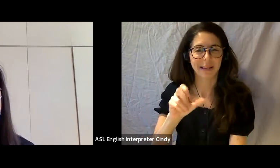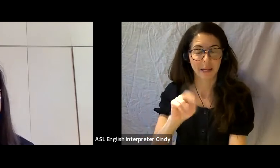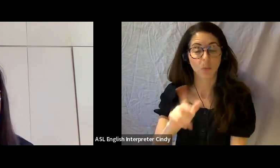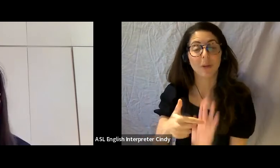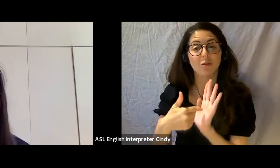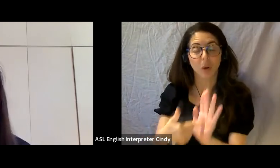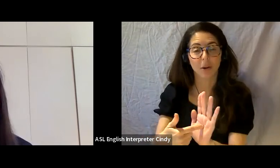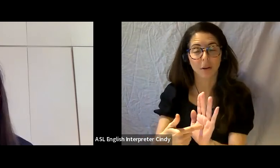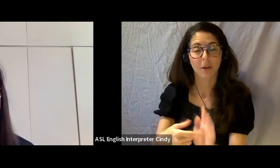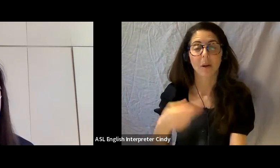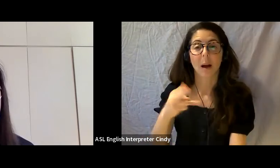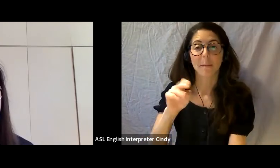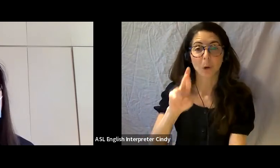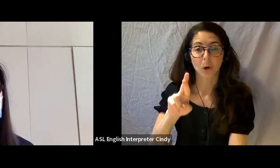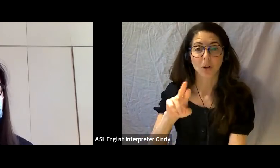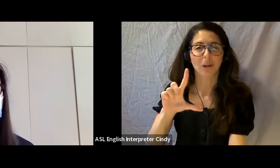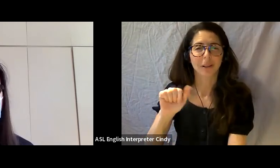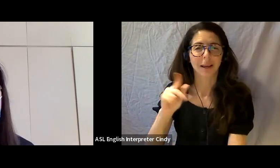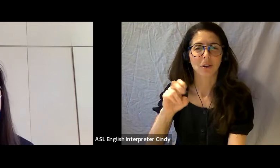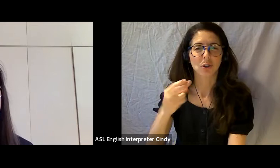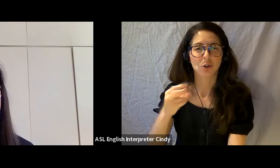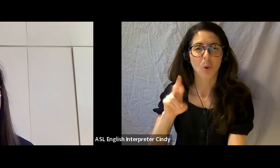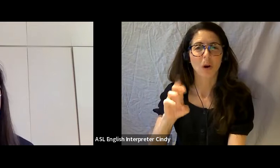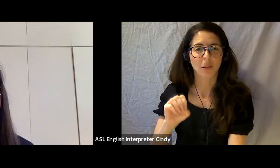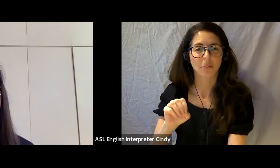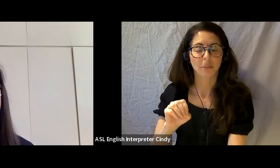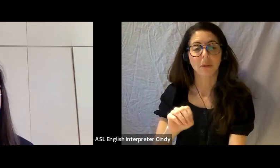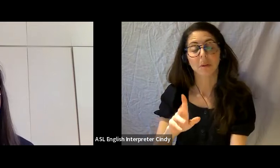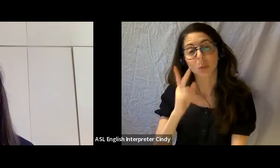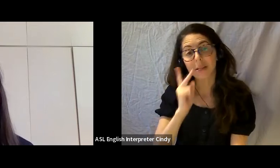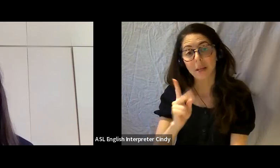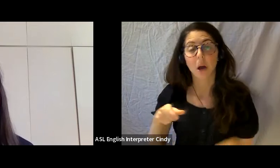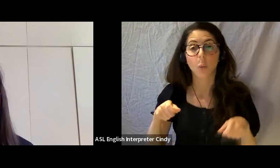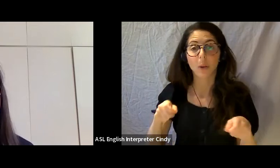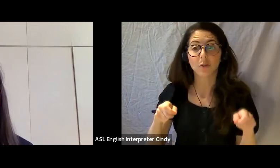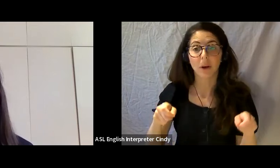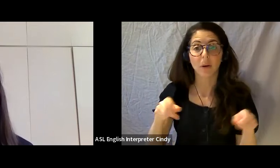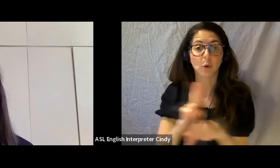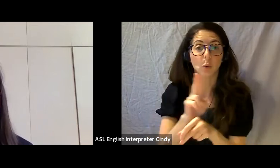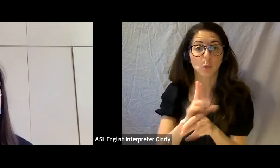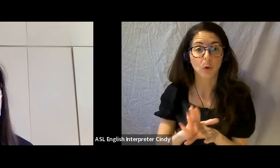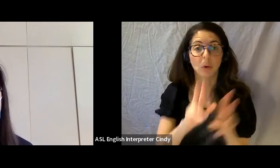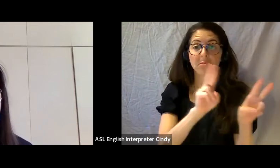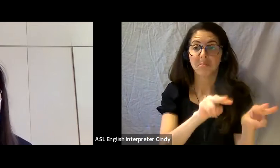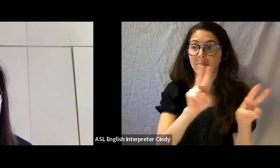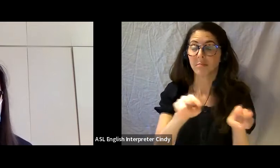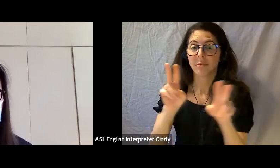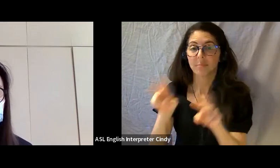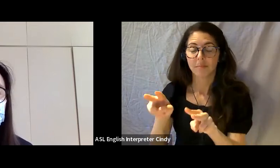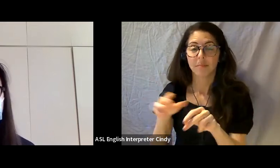a photo of someone who is a wheelchair user looking at series photos, of portraits of folks with Spina Bifida.